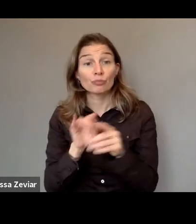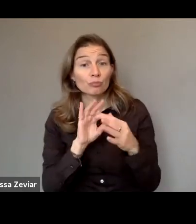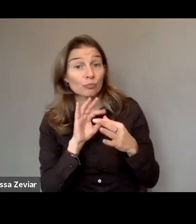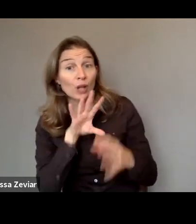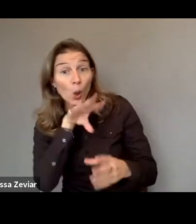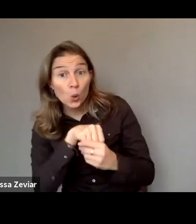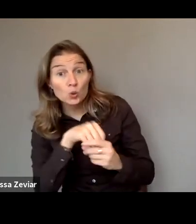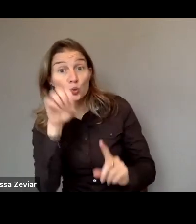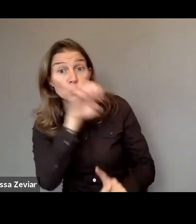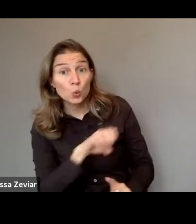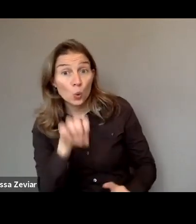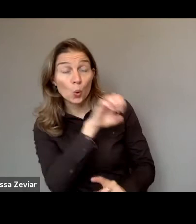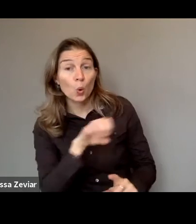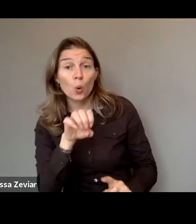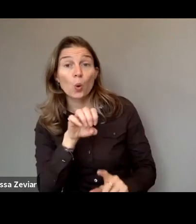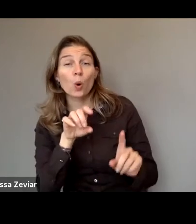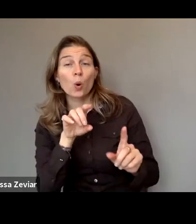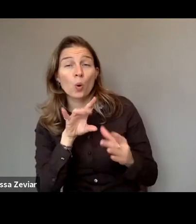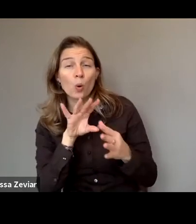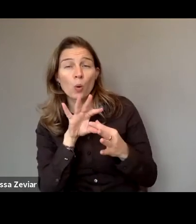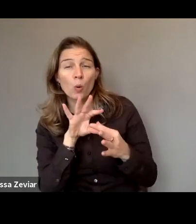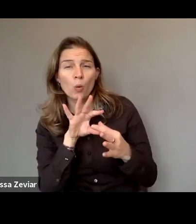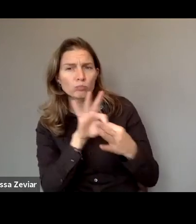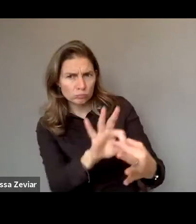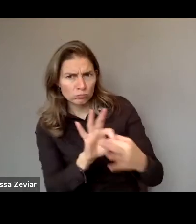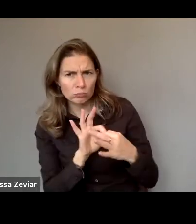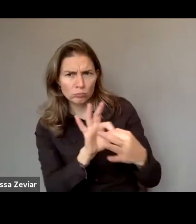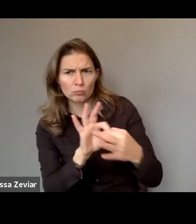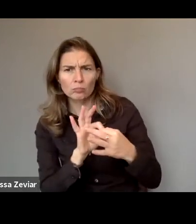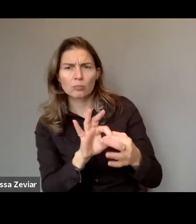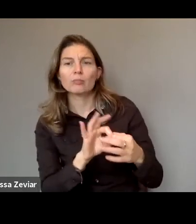Autism Europe, don't remember well an Easy-to-read version